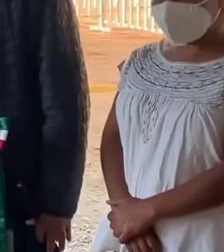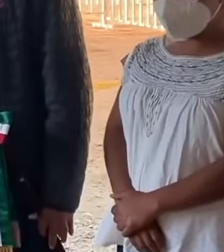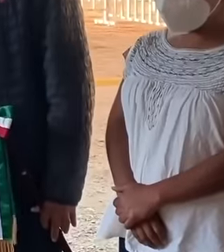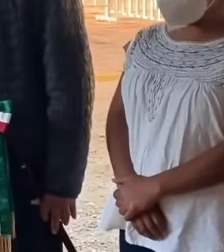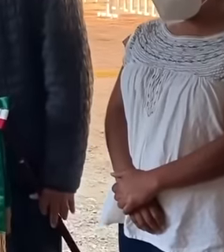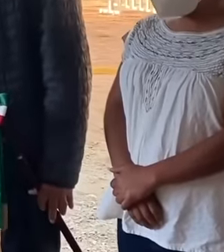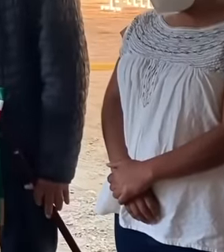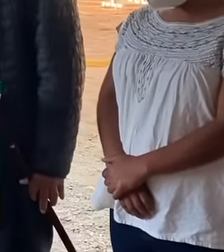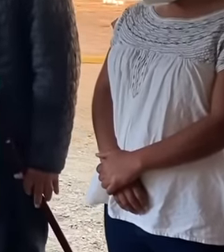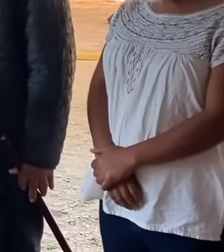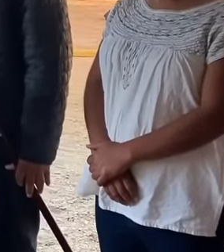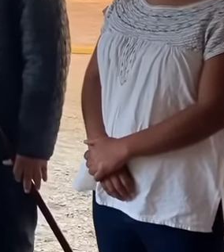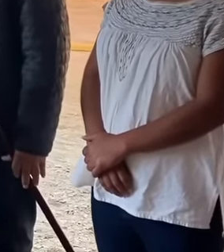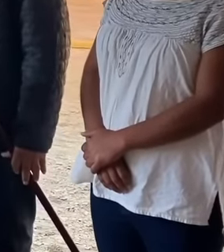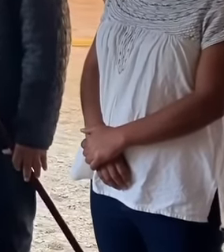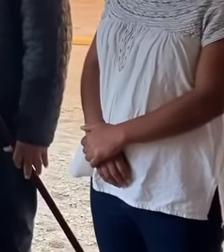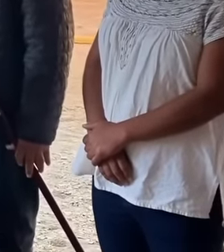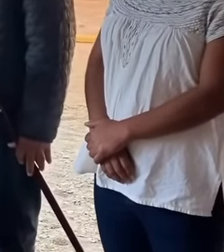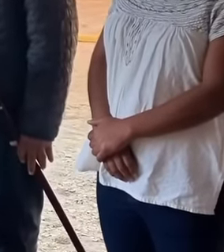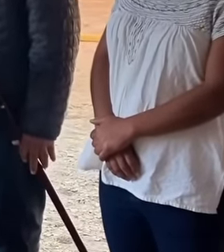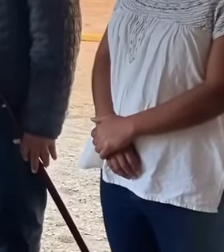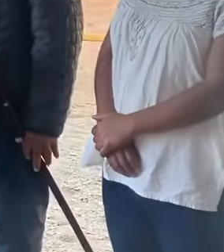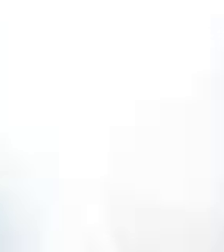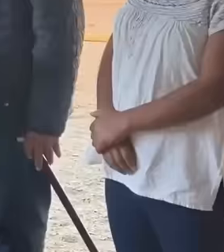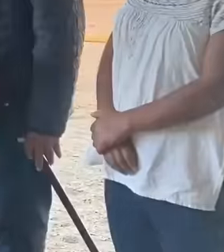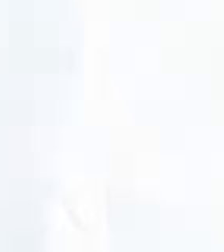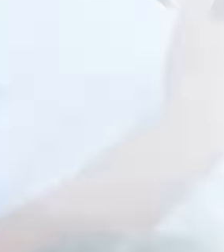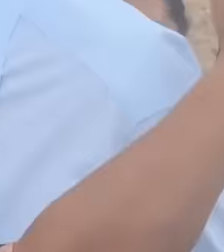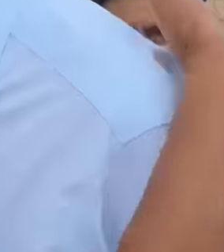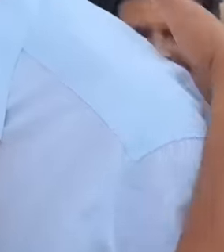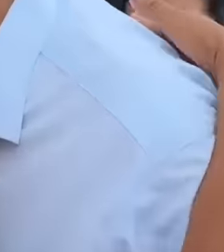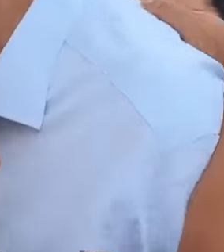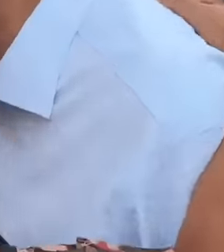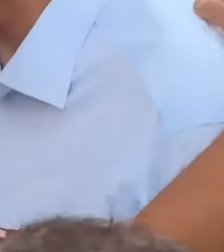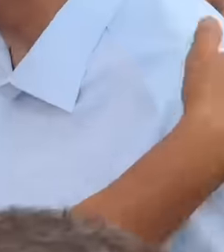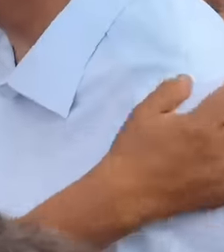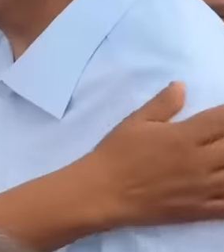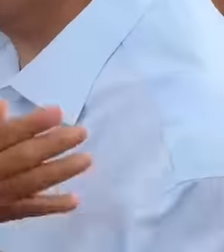And as always the president has said that everything is with the people and without the people